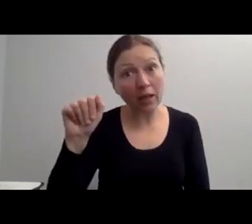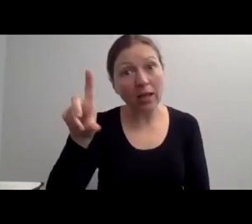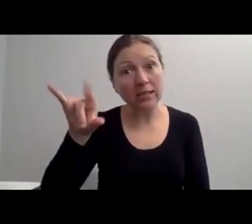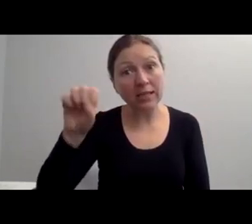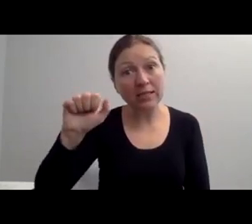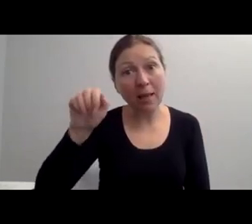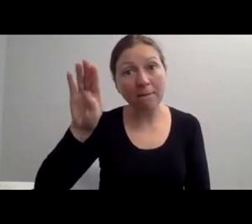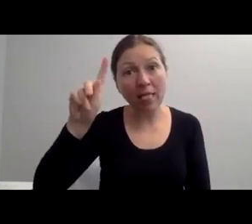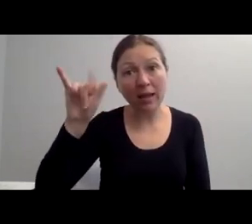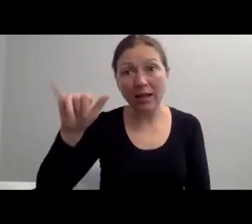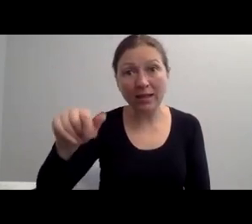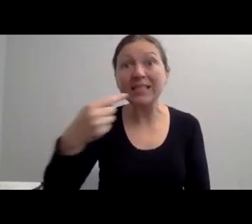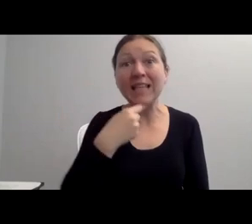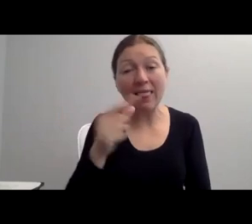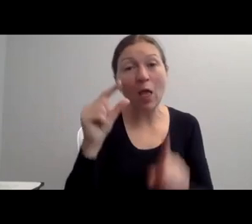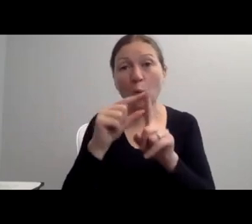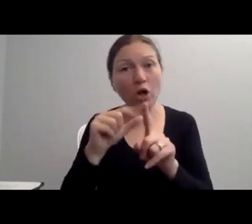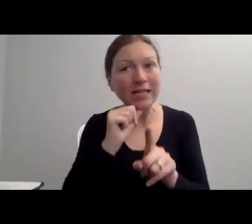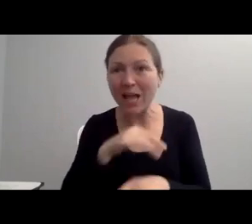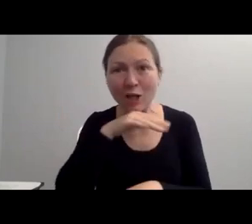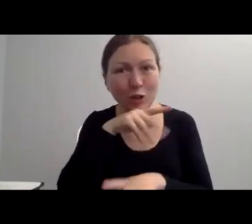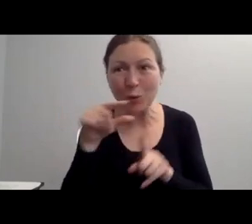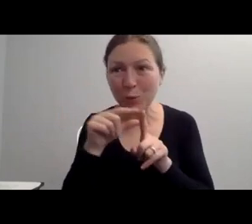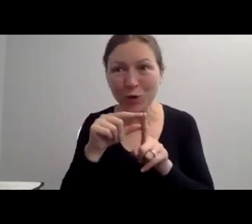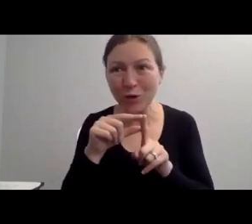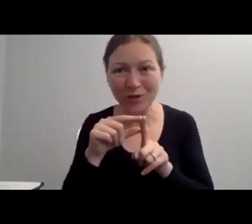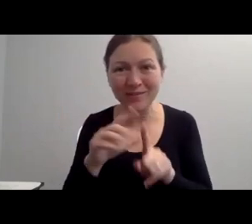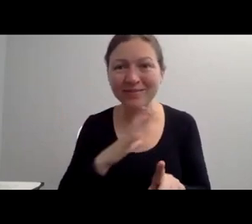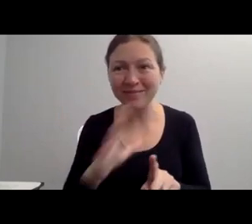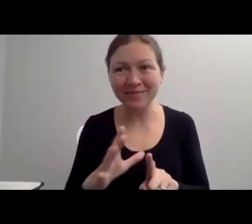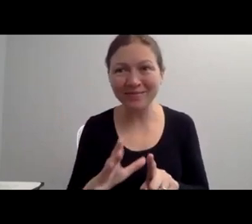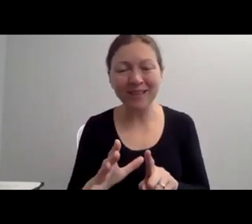AVOID GENERALIZATIONS WHICH LEADS TO INCREASING STIGMAS.